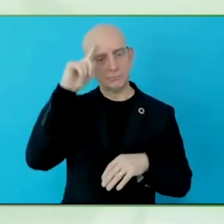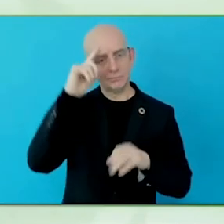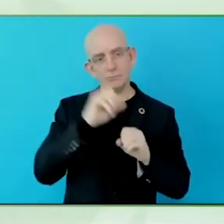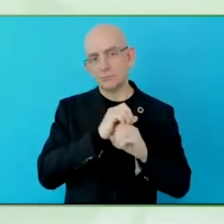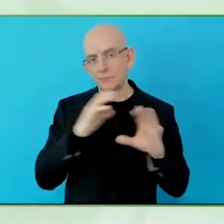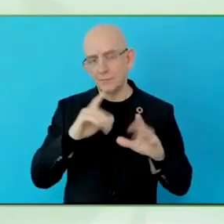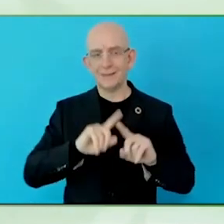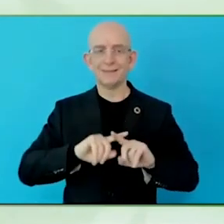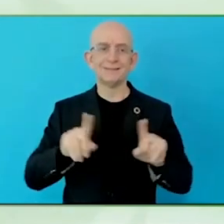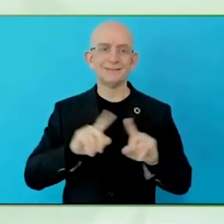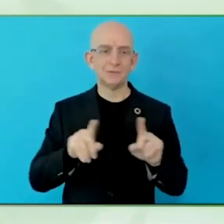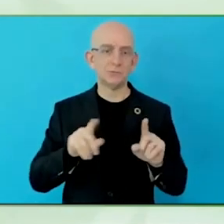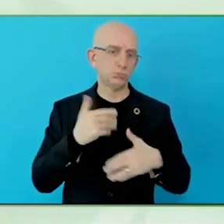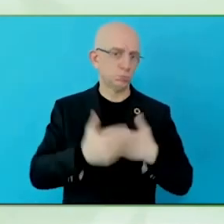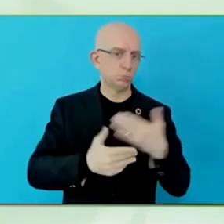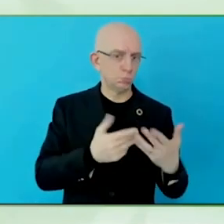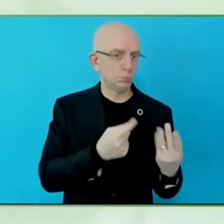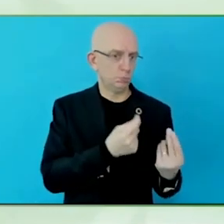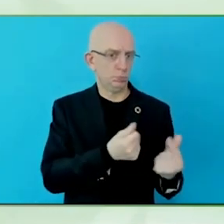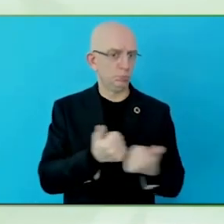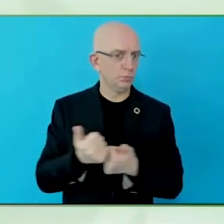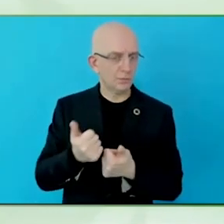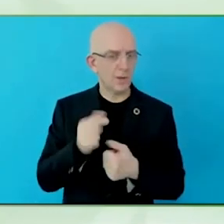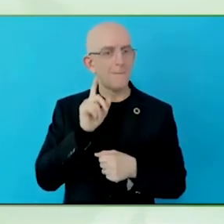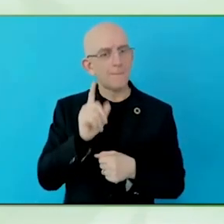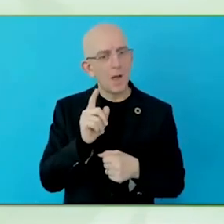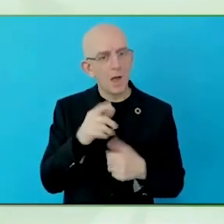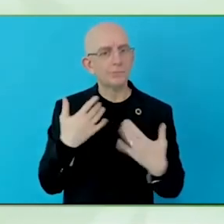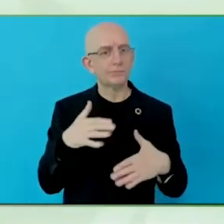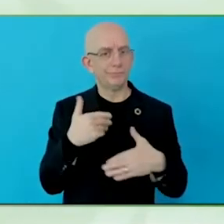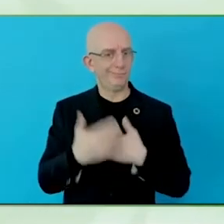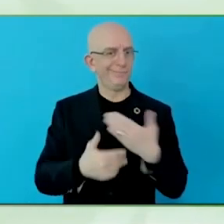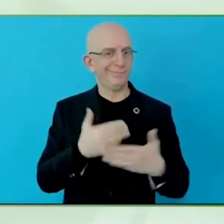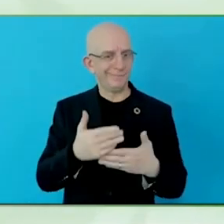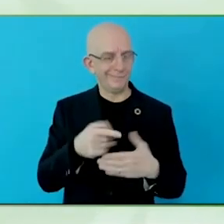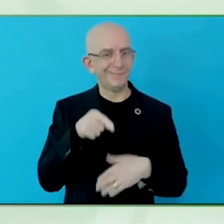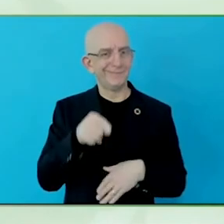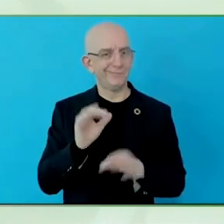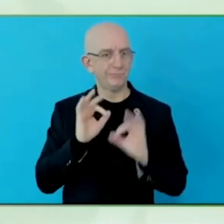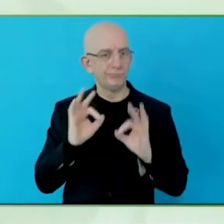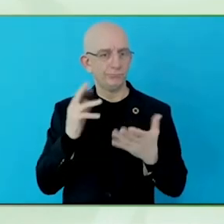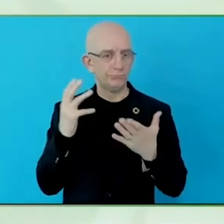And the economic aspects, there are legal aspects, financial